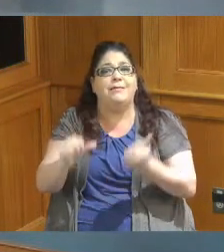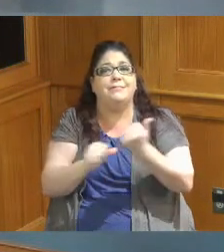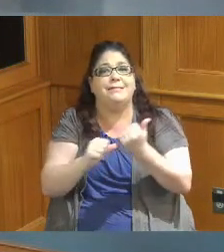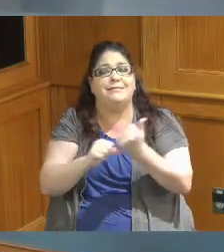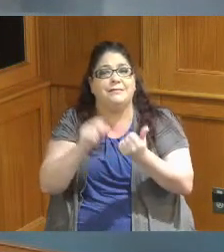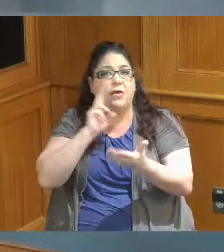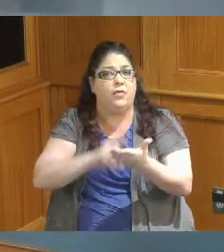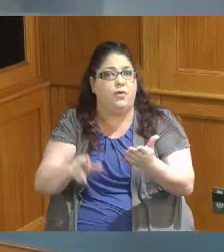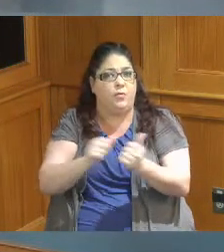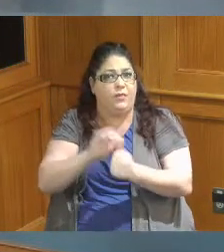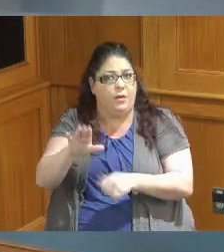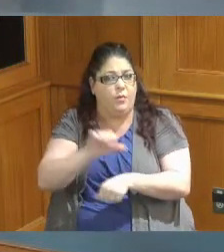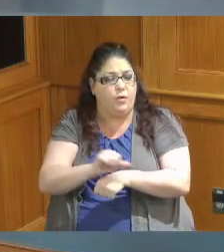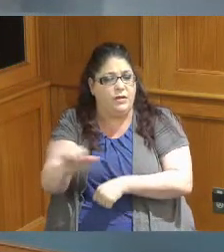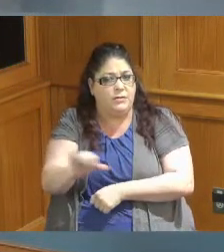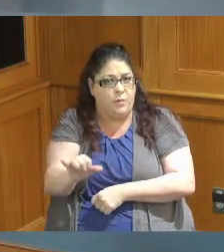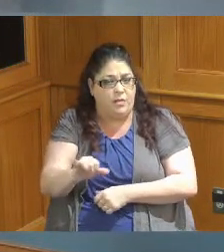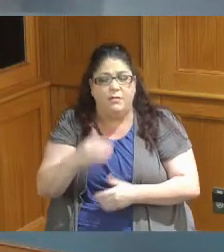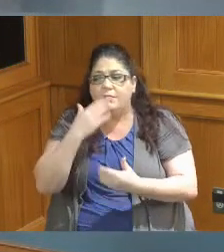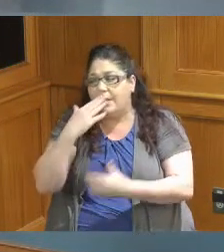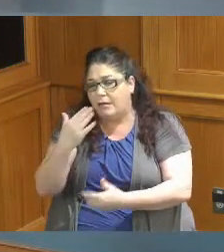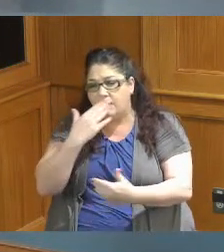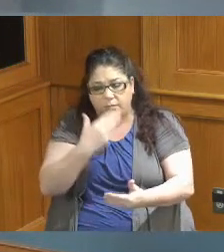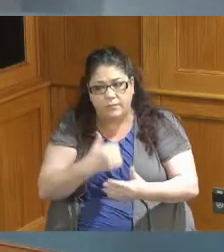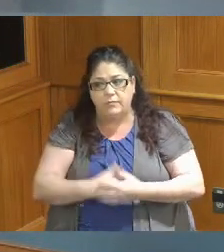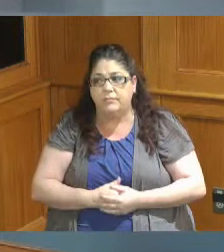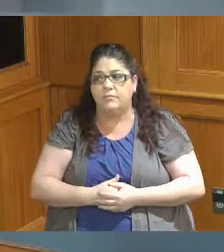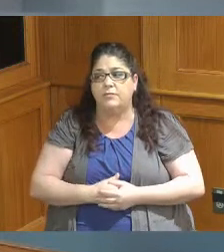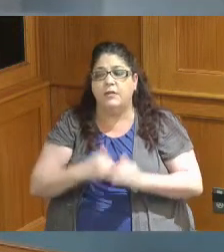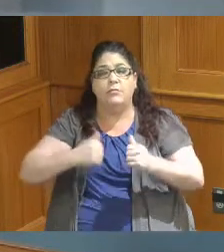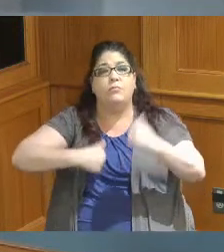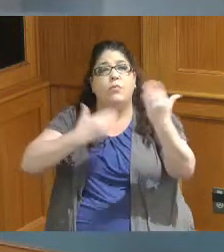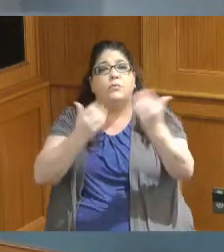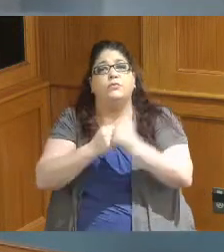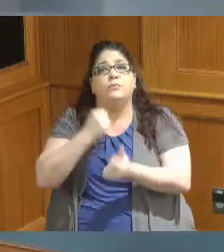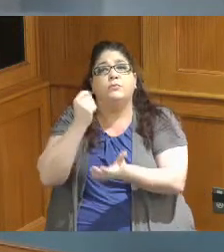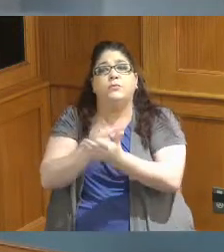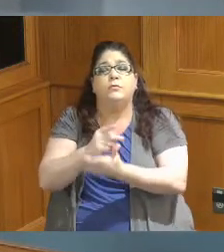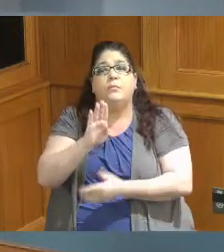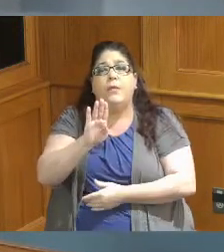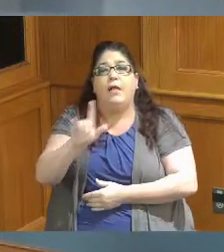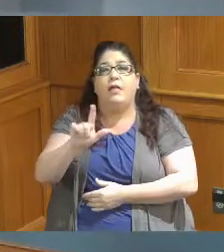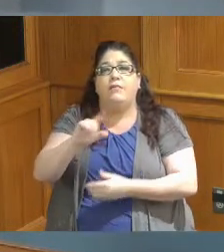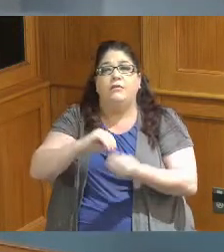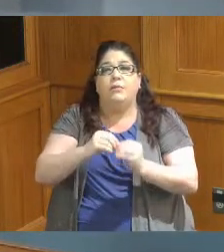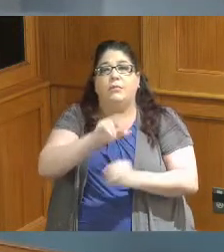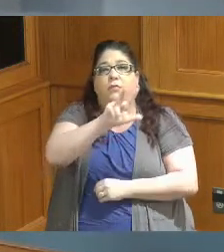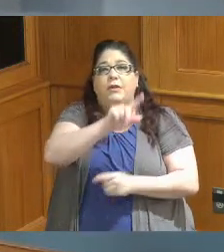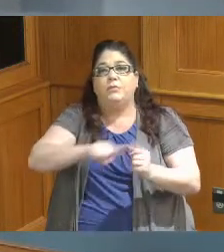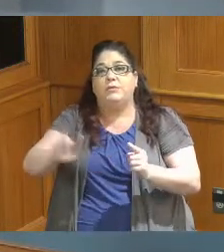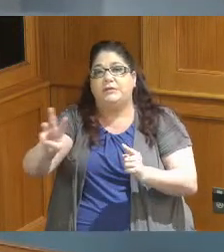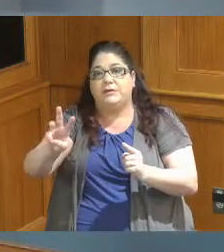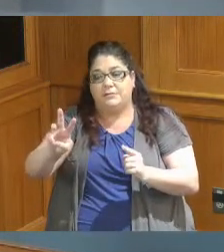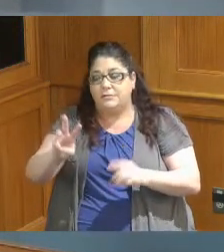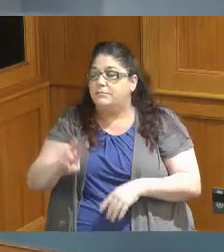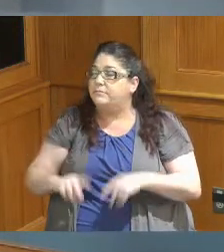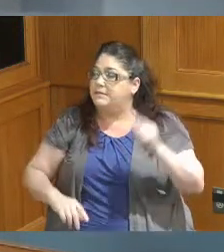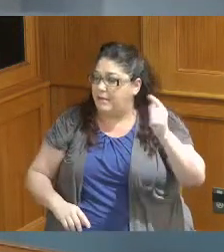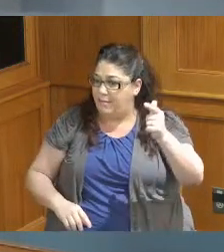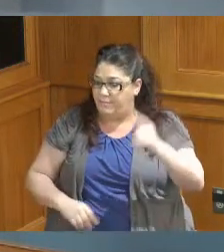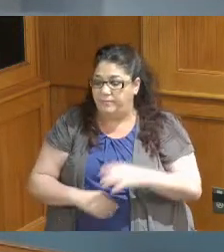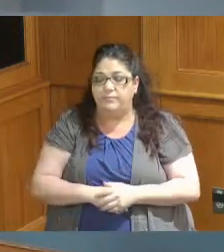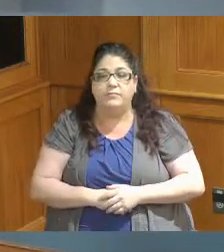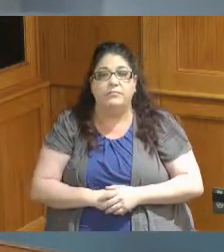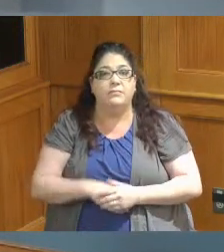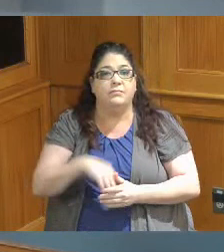well I'd like to make a motion to approve by leave three through six second Commissioner Reece yes